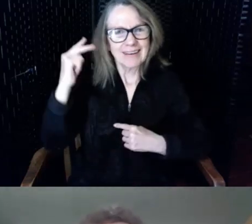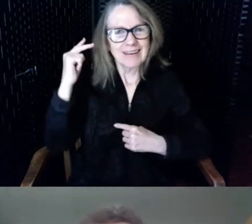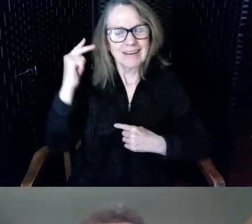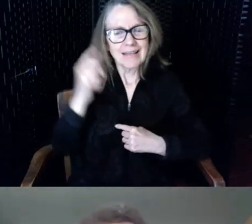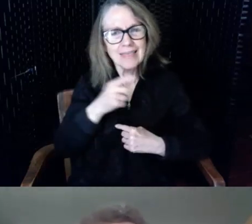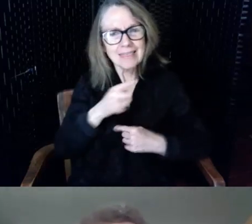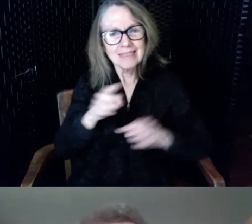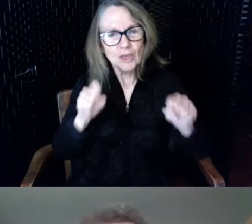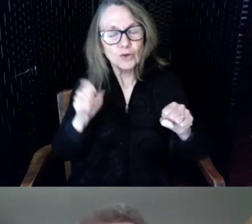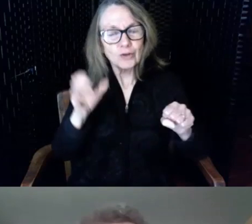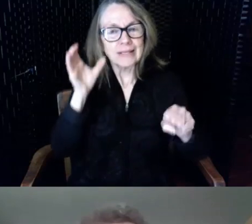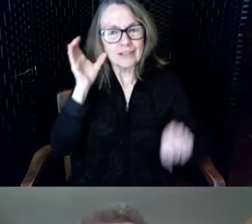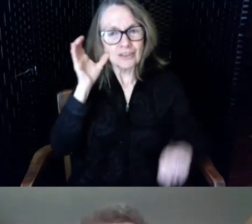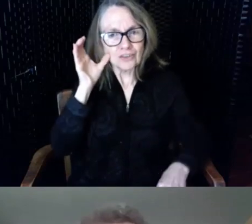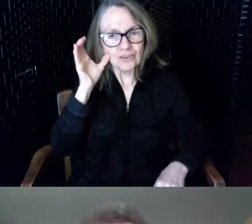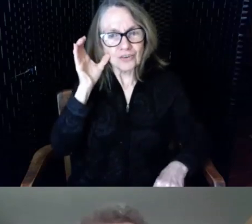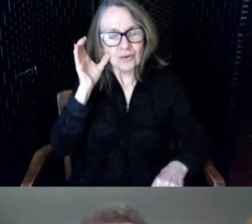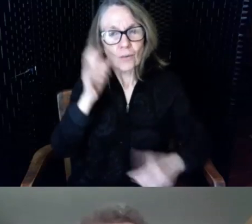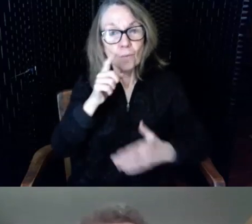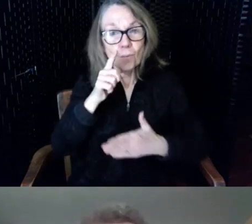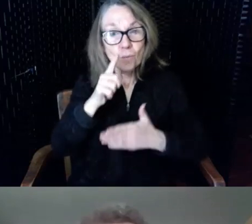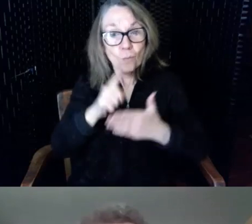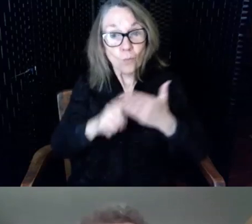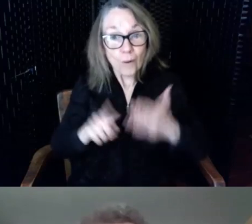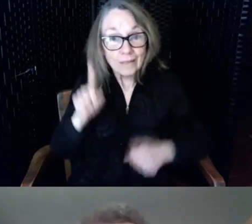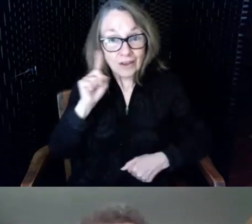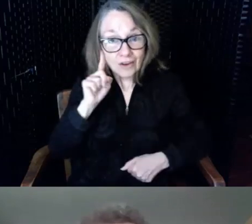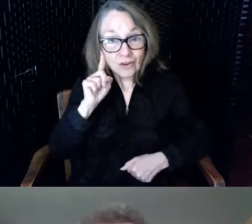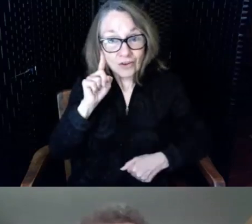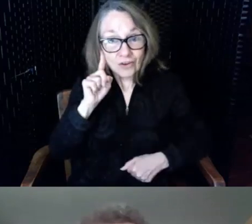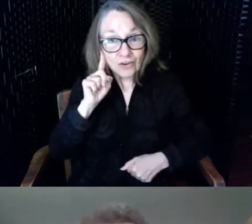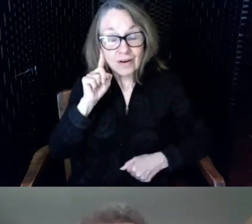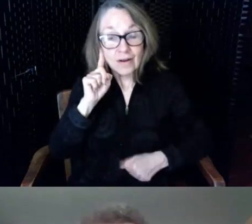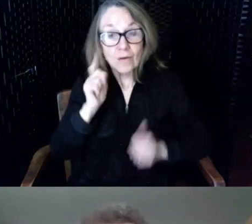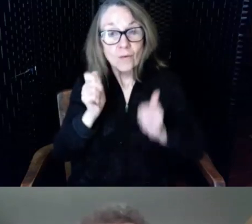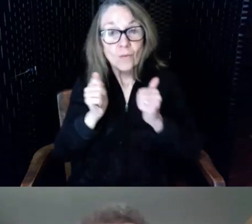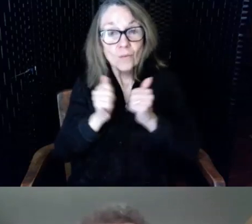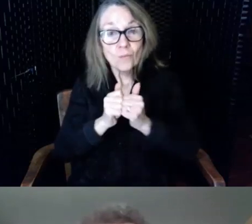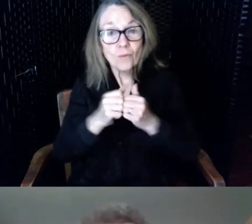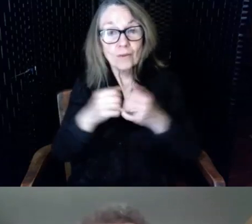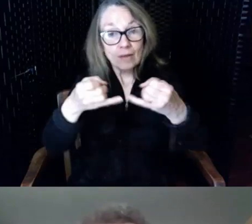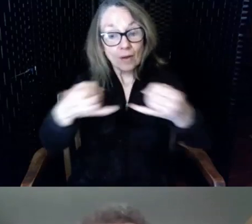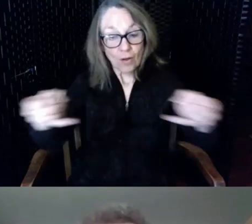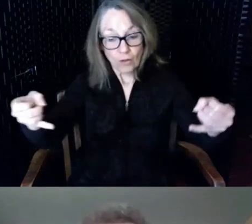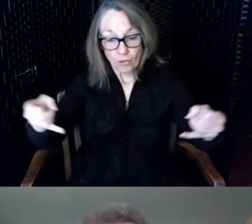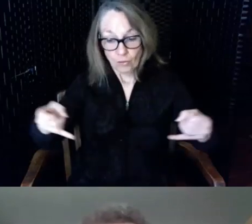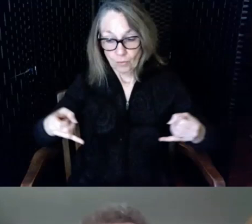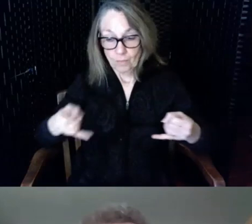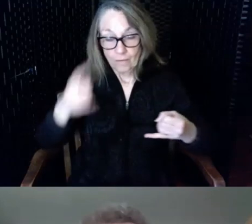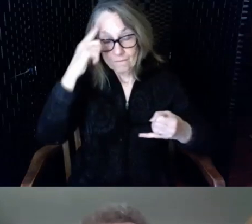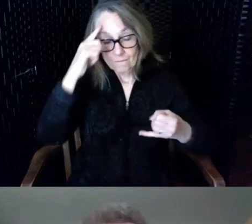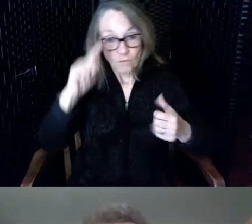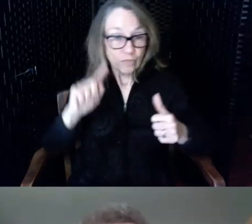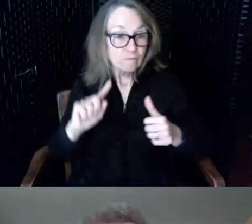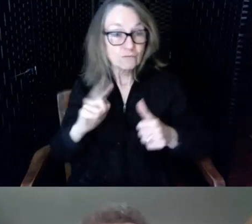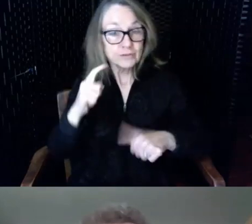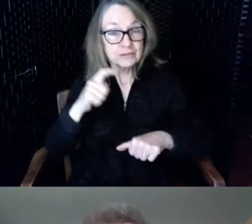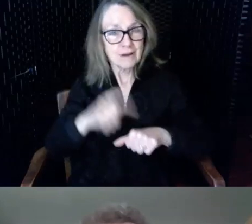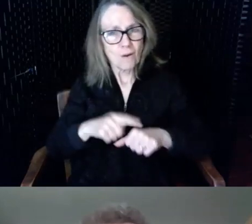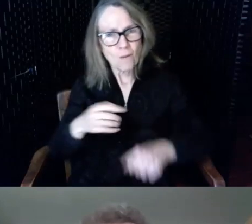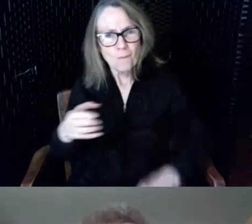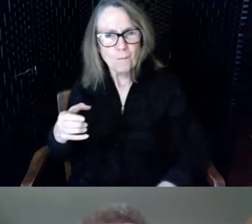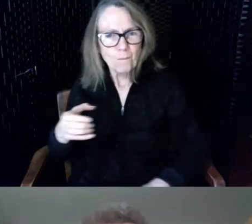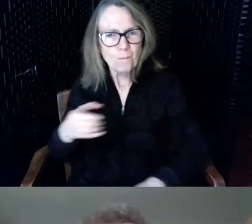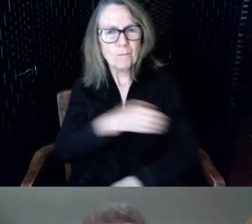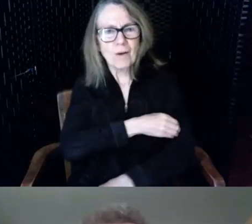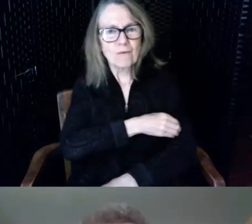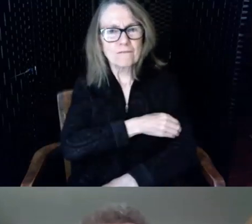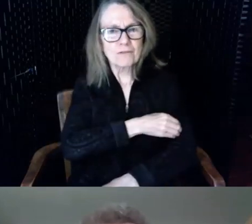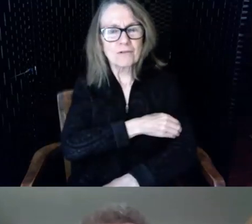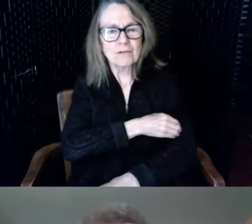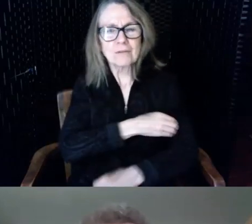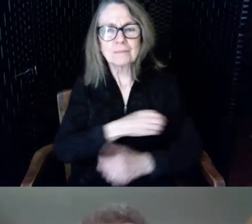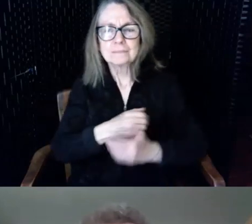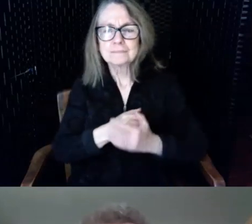hear what they heard with a hearing loop for the first time it was powerful they